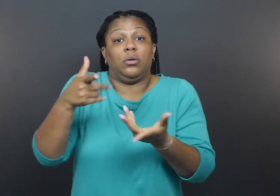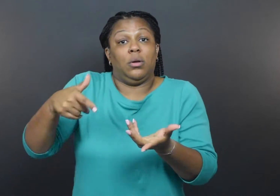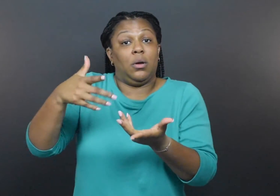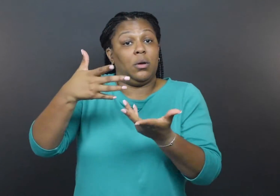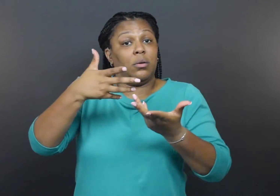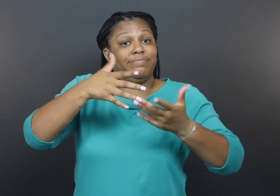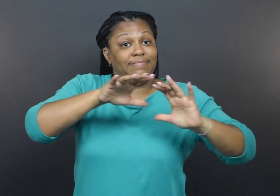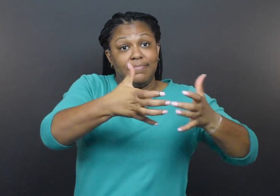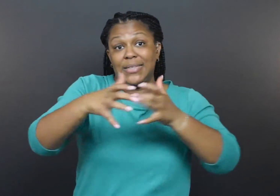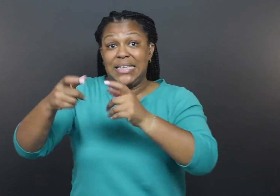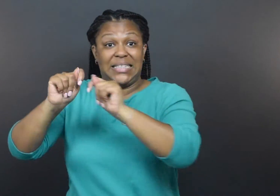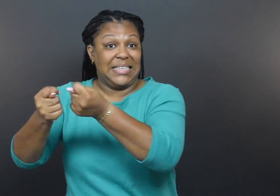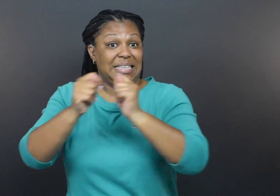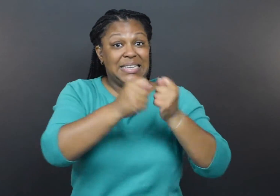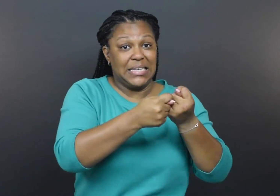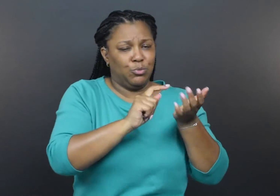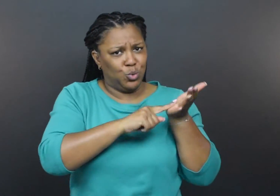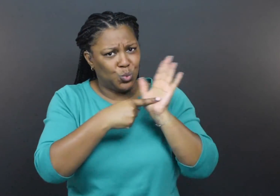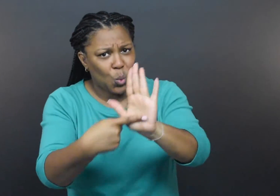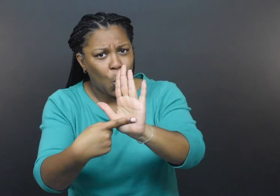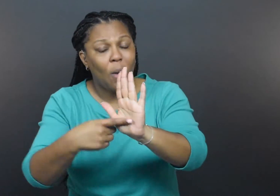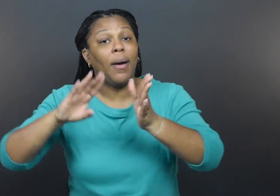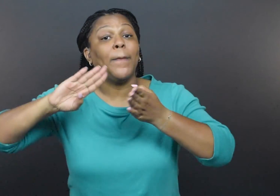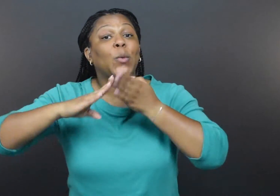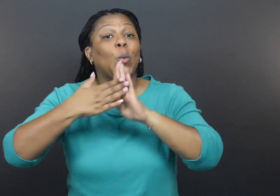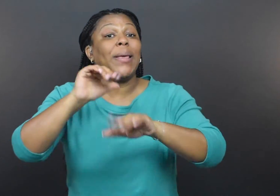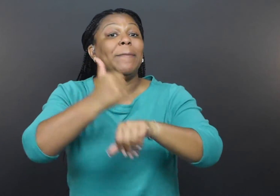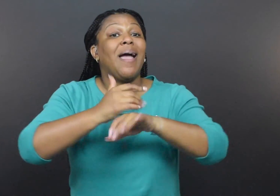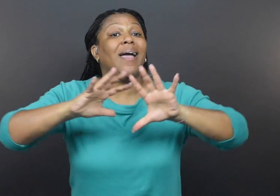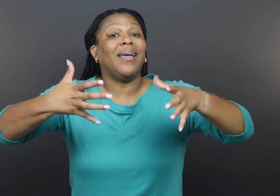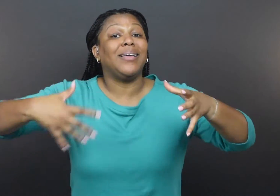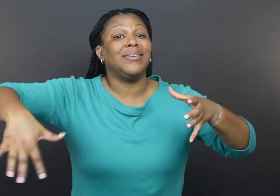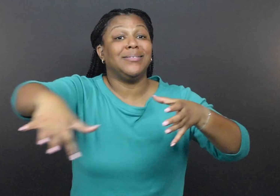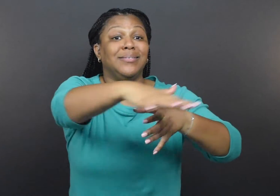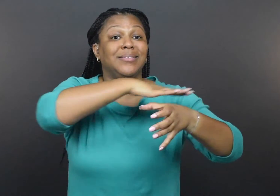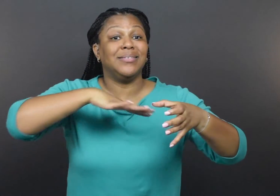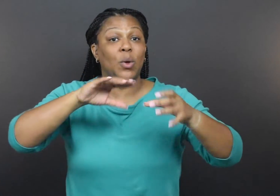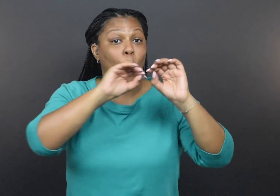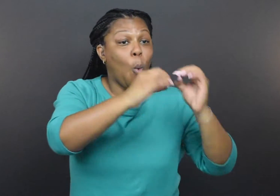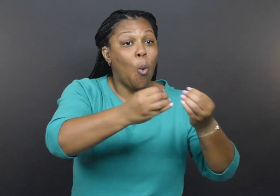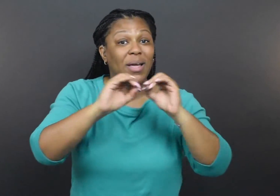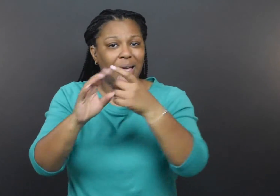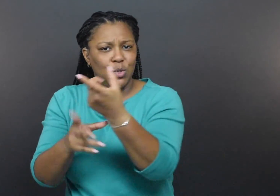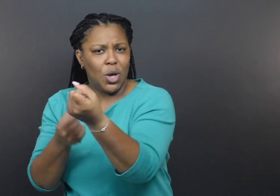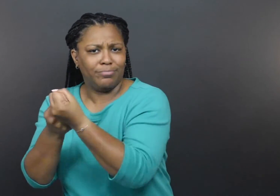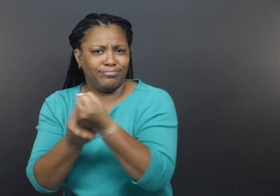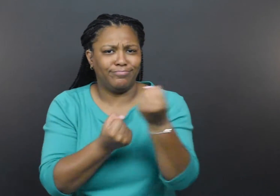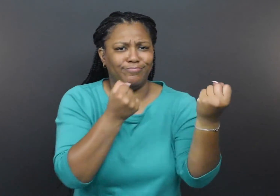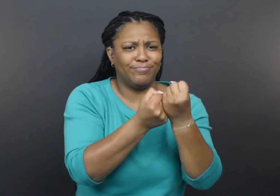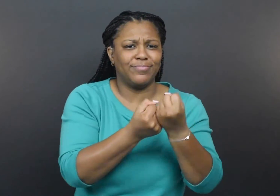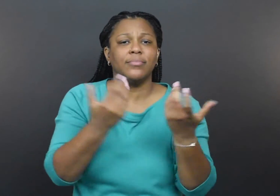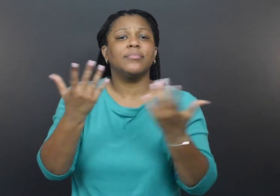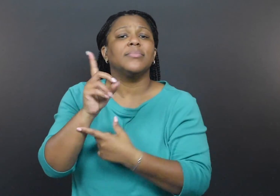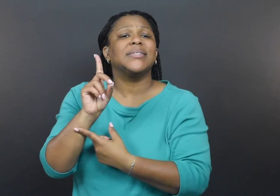community in Minnesota are a part of the health care system and pivotal in an emergency response.